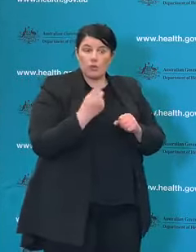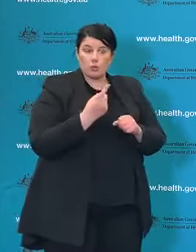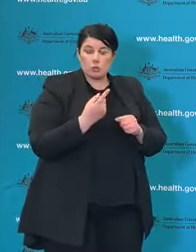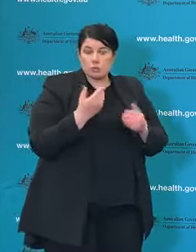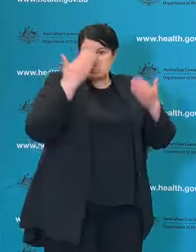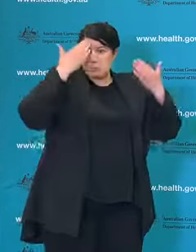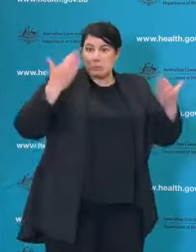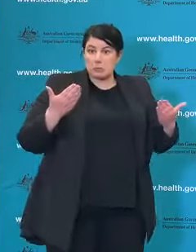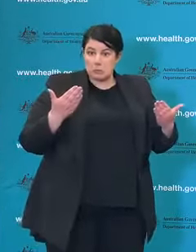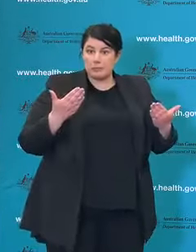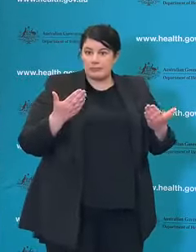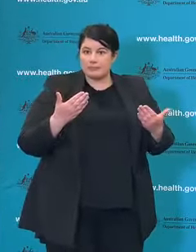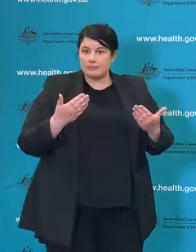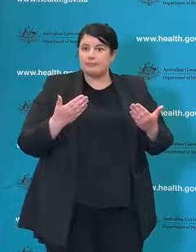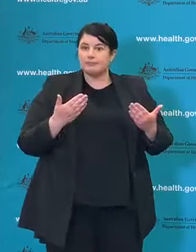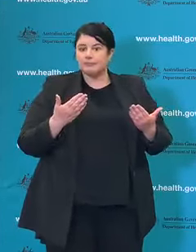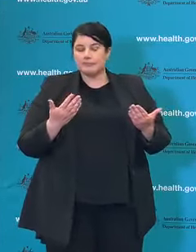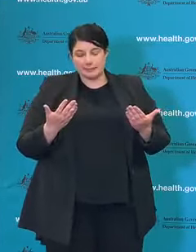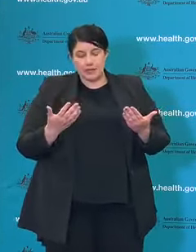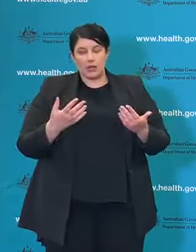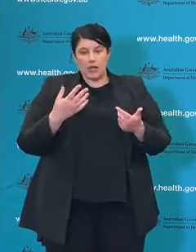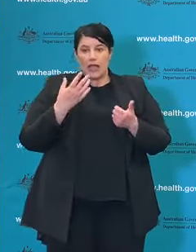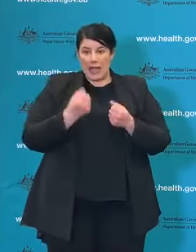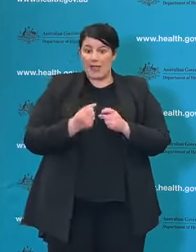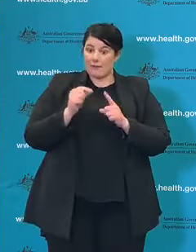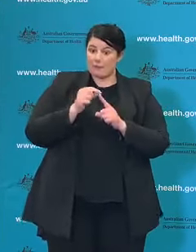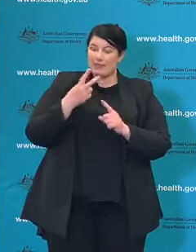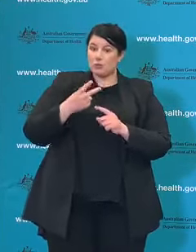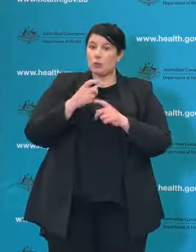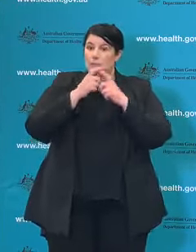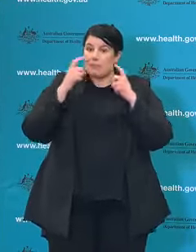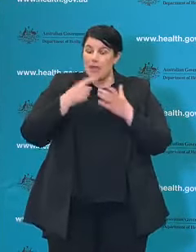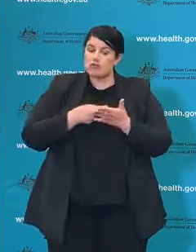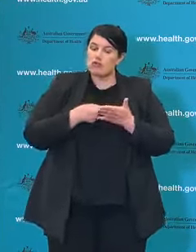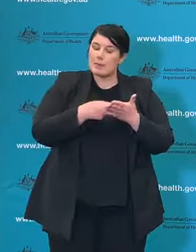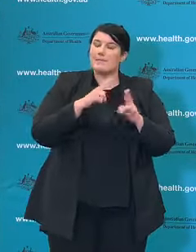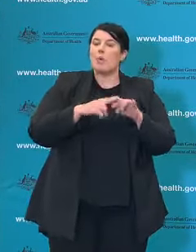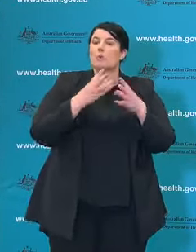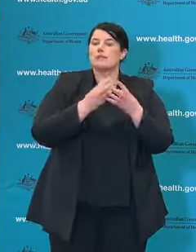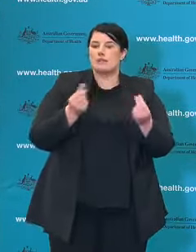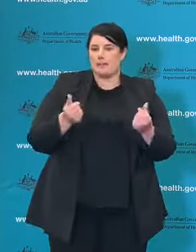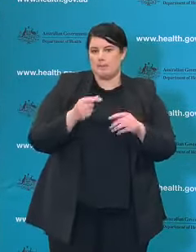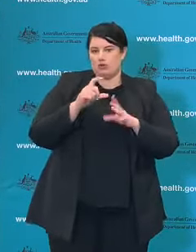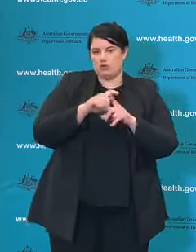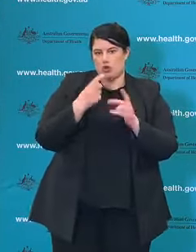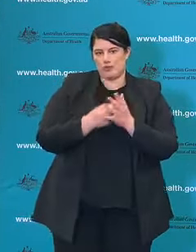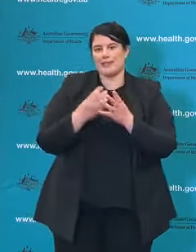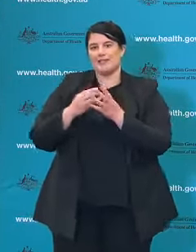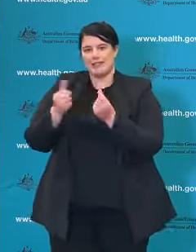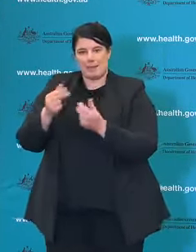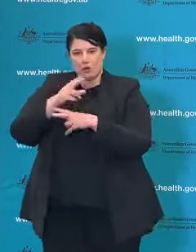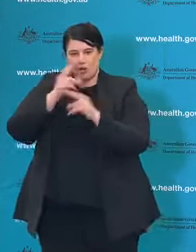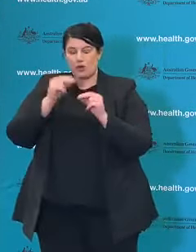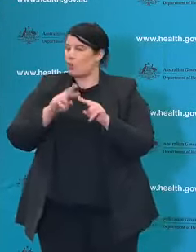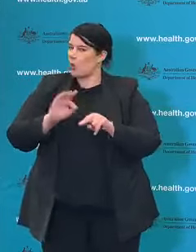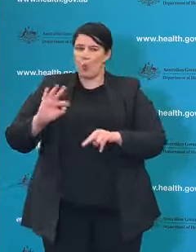in fact of the indications for P2 mask use. And I think it's an appropriate time to reflect on why and how